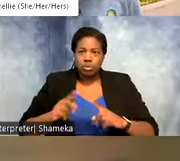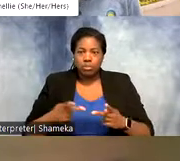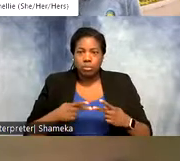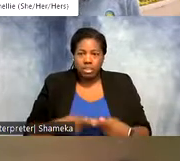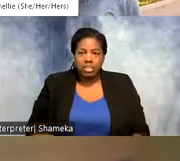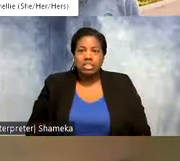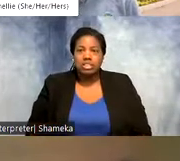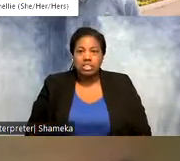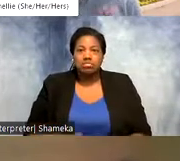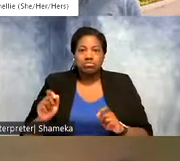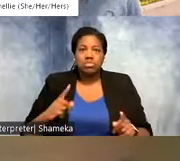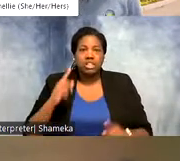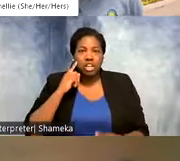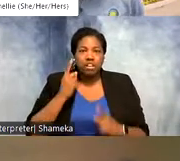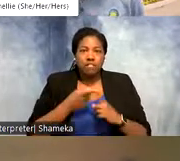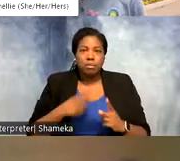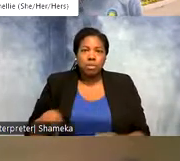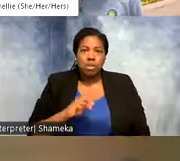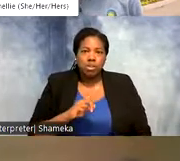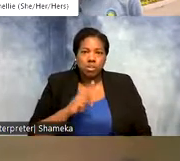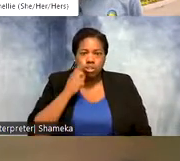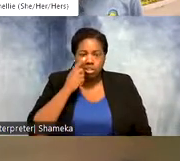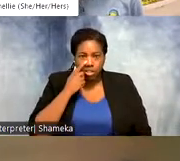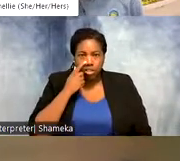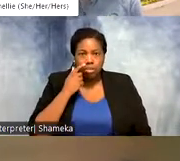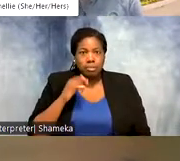So I just want to hear from you before we move to the Q&A, but do stick around, we have lots of